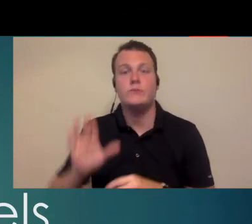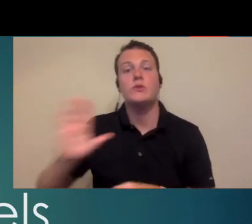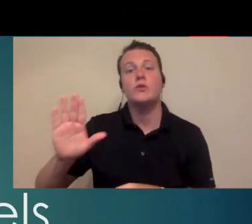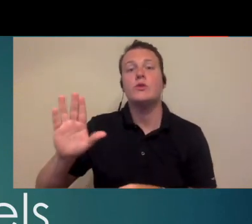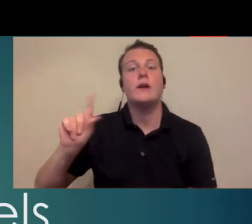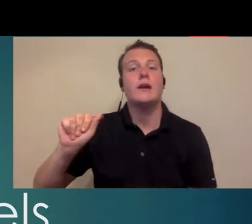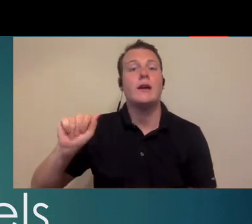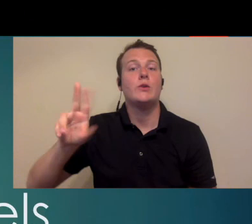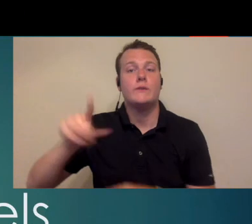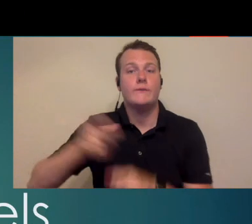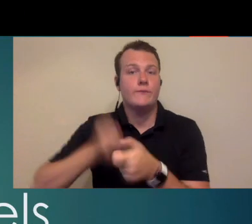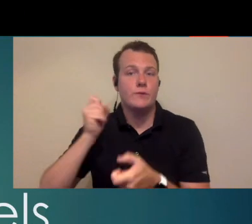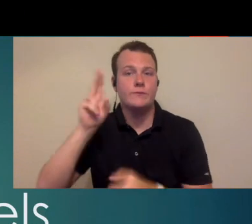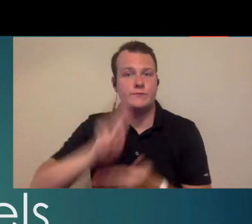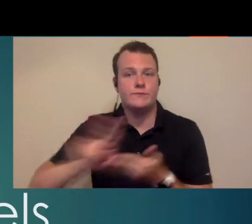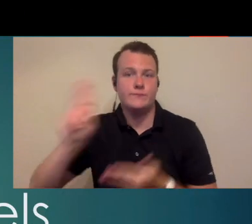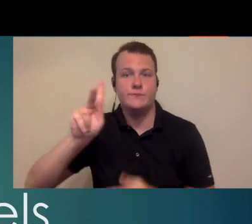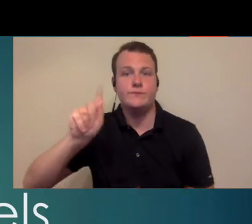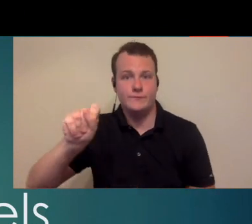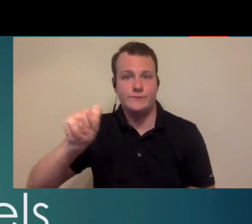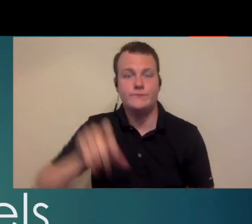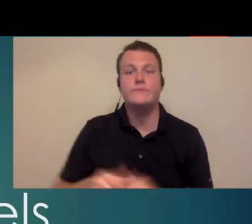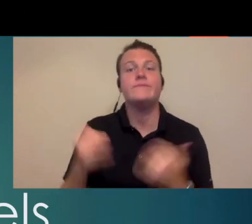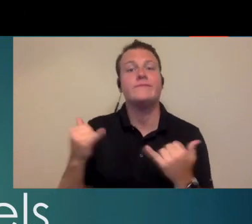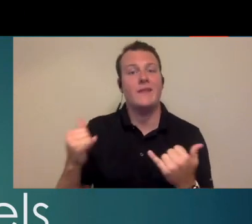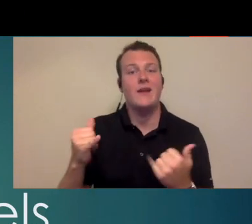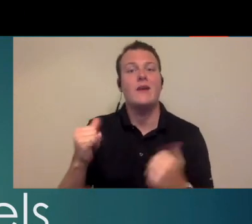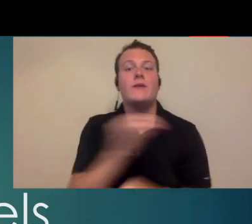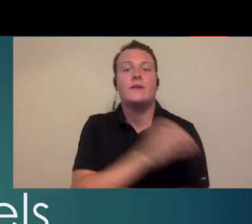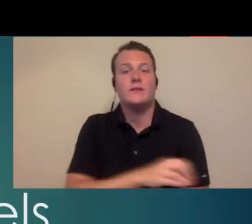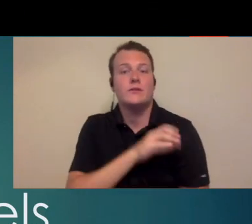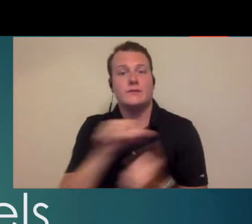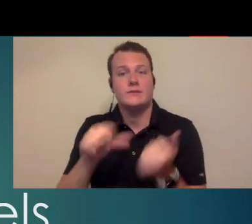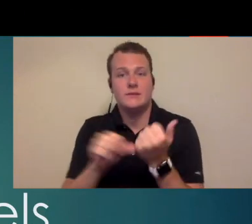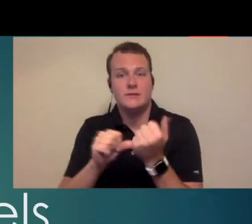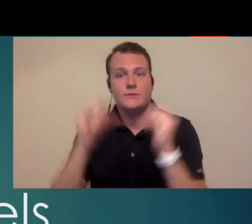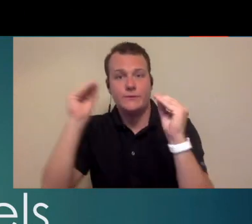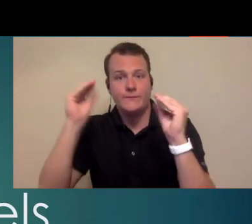Audiology degree is from the University of Kansas where she is now a clinical